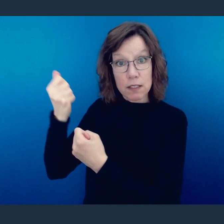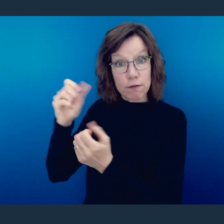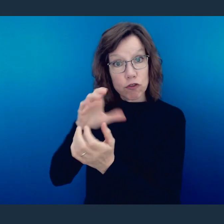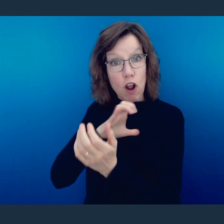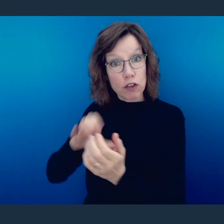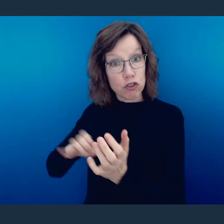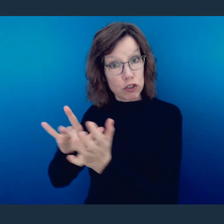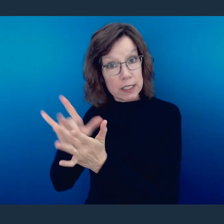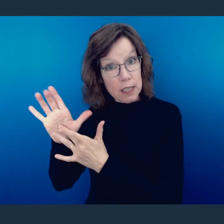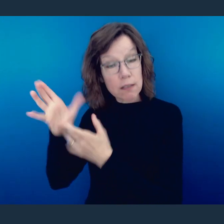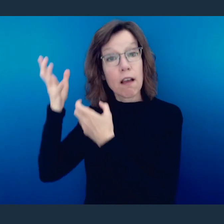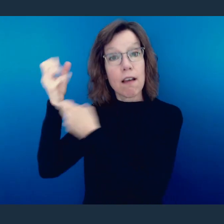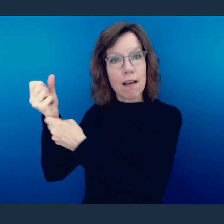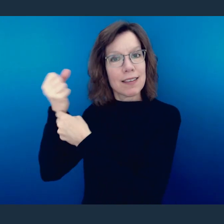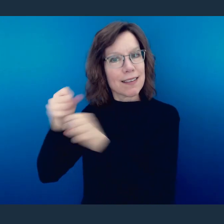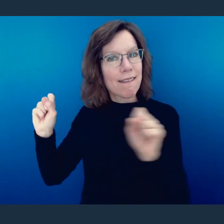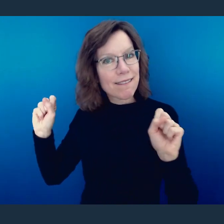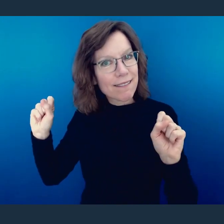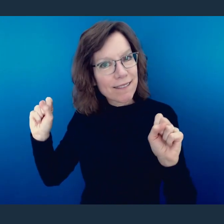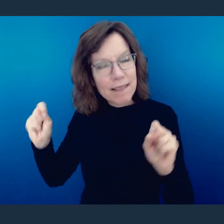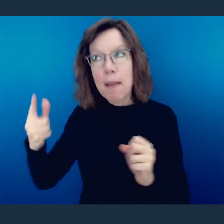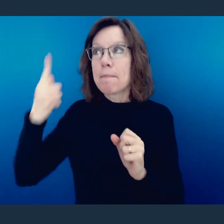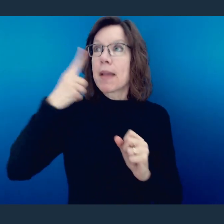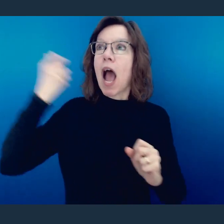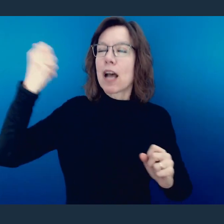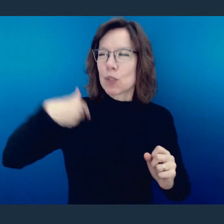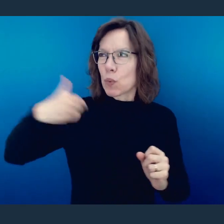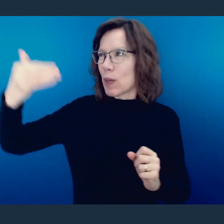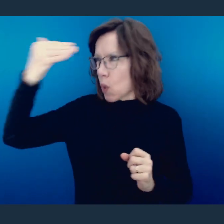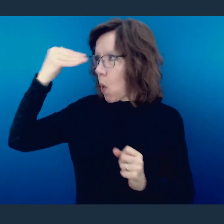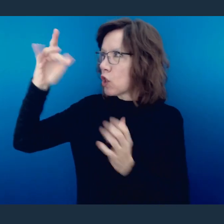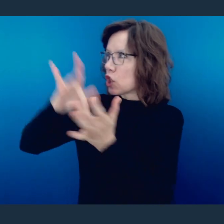Jesus, in light of the fact that if we confess with our mouth that Jesus is Lord and believe